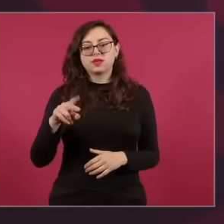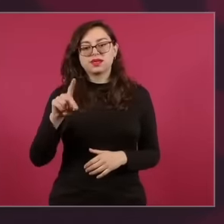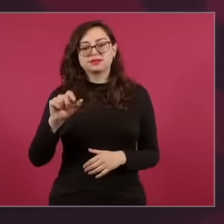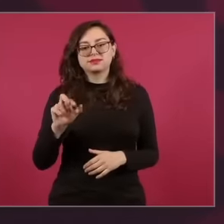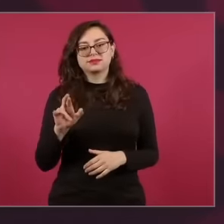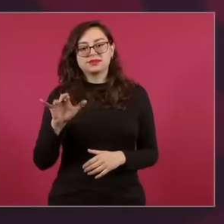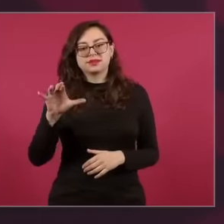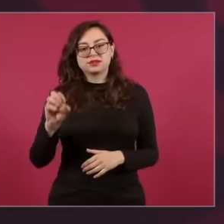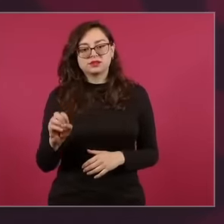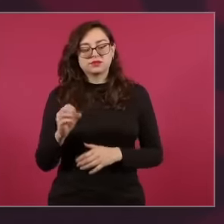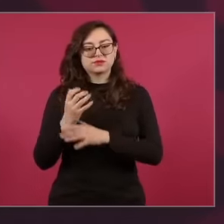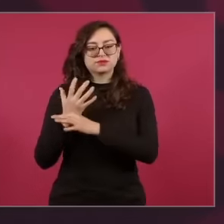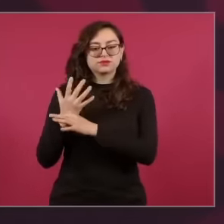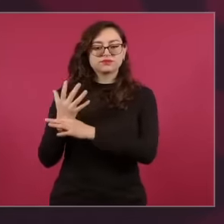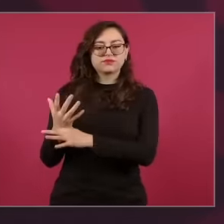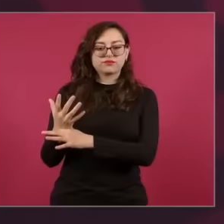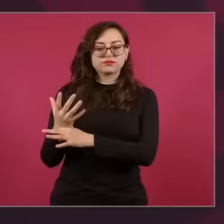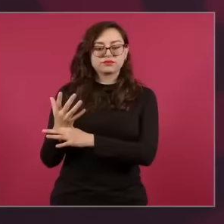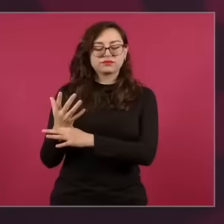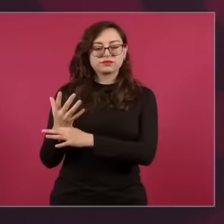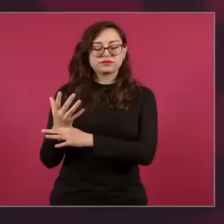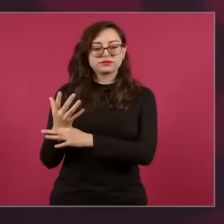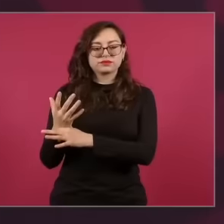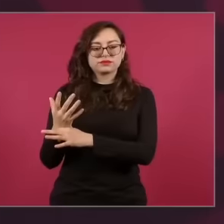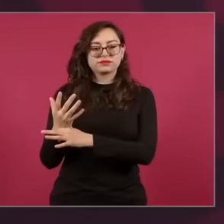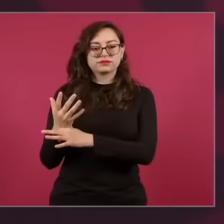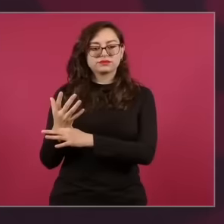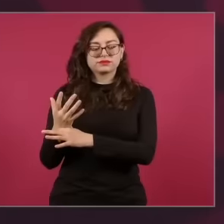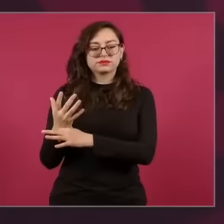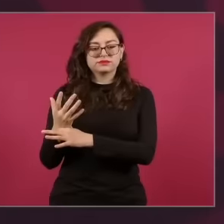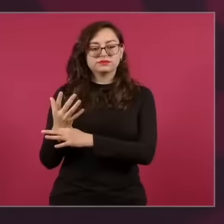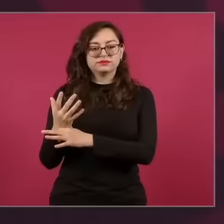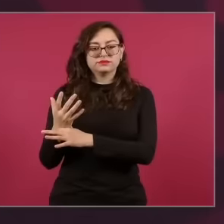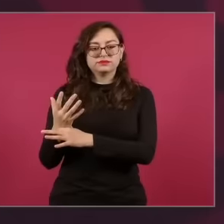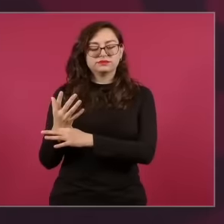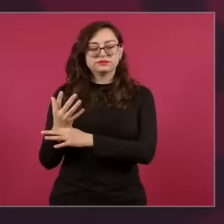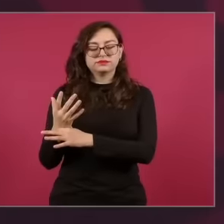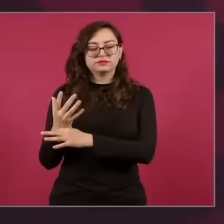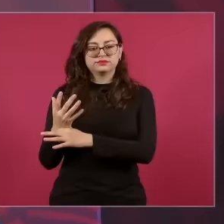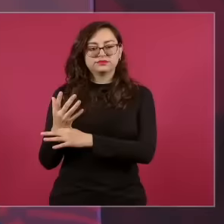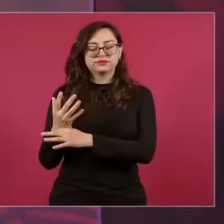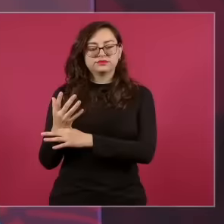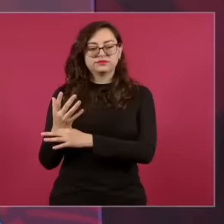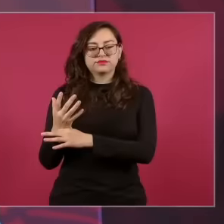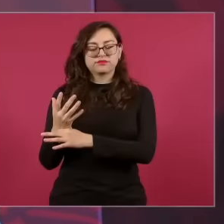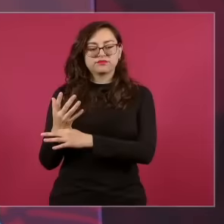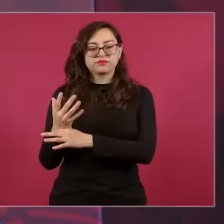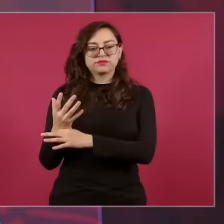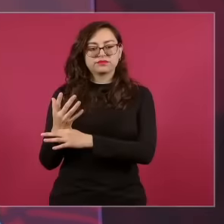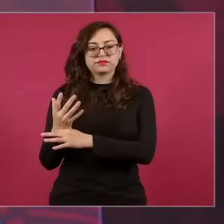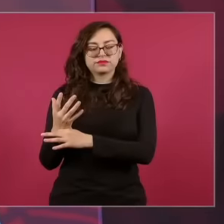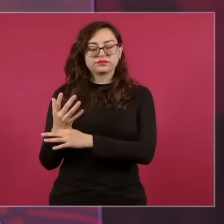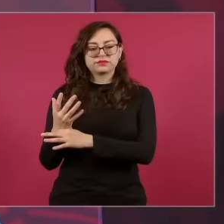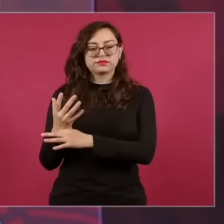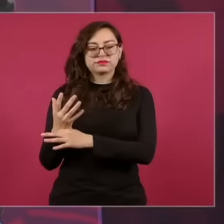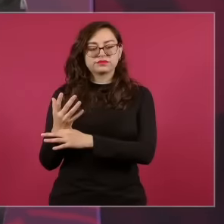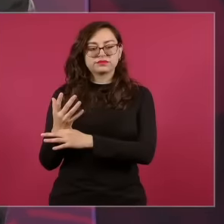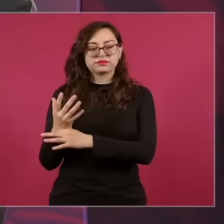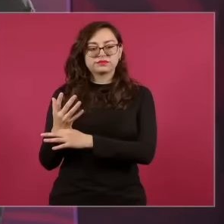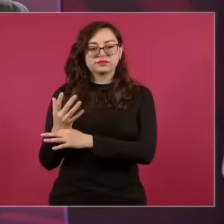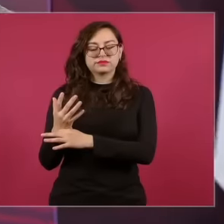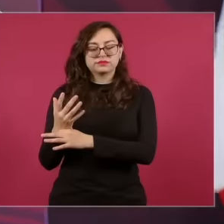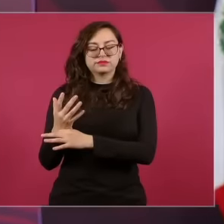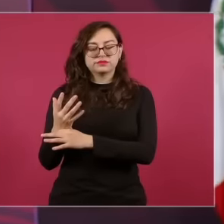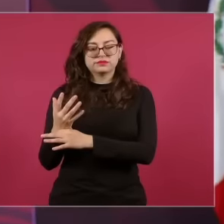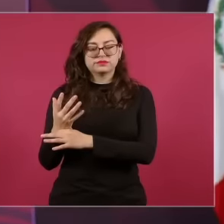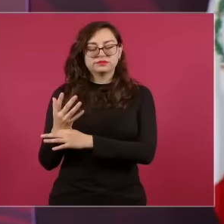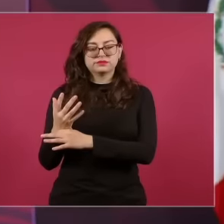that a good citizen